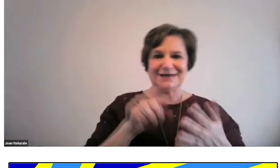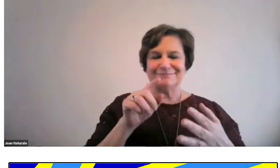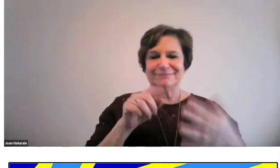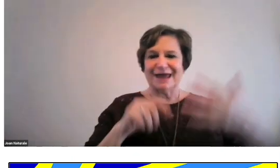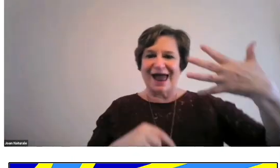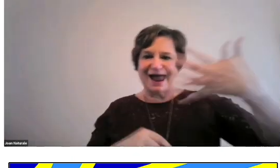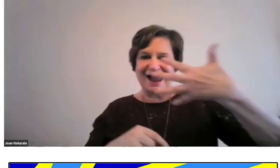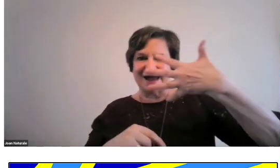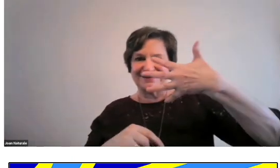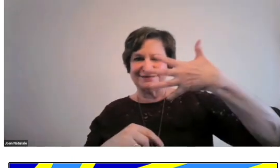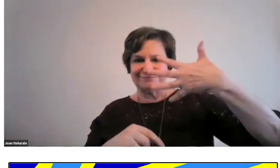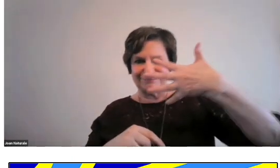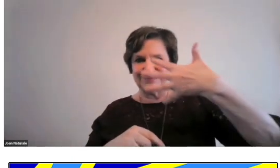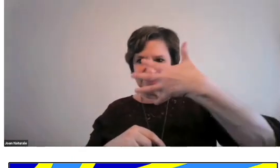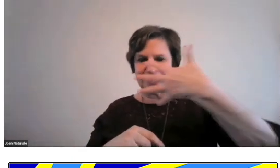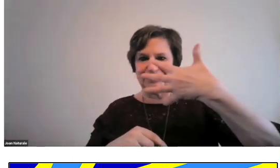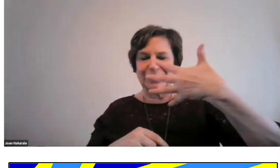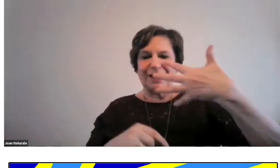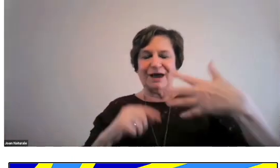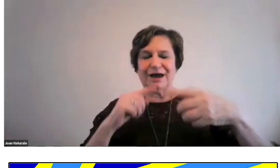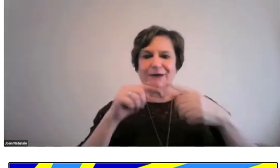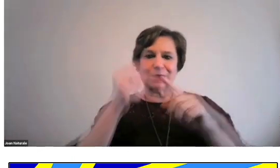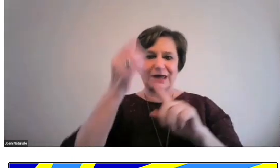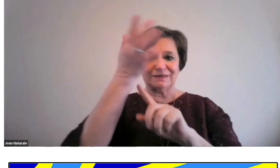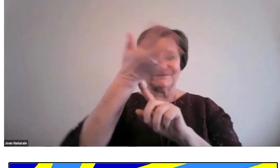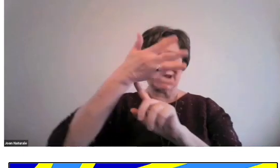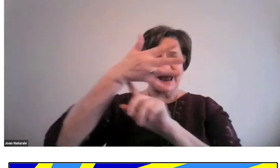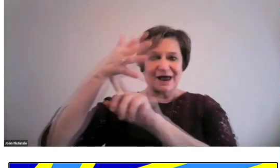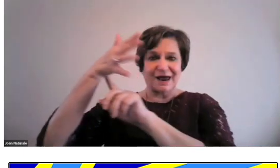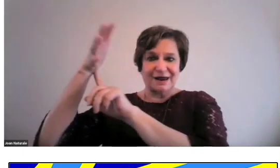I want you to pay attention to the hand design.